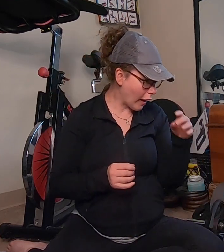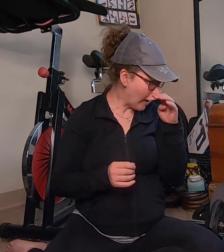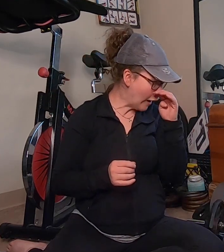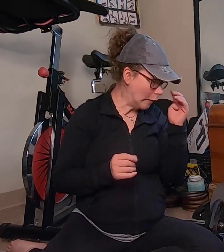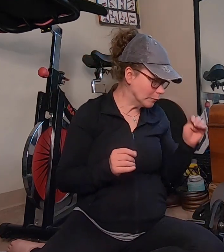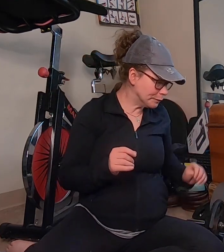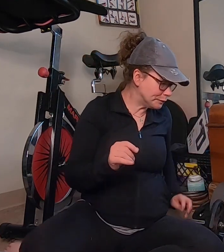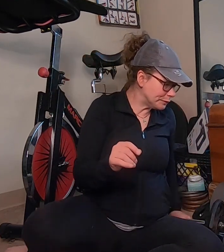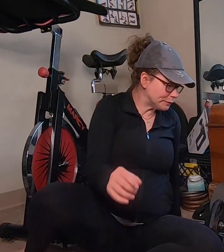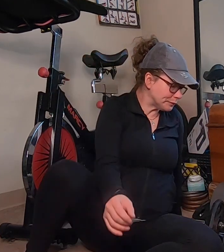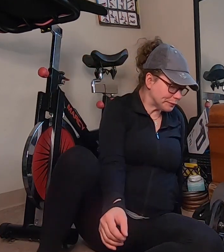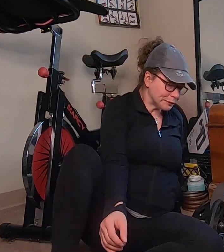um